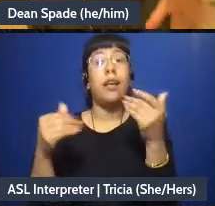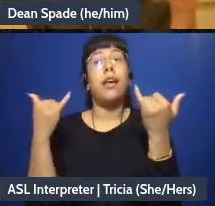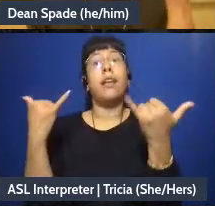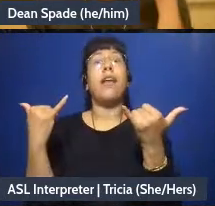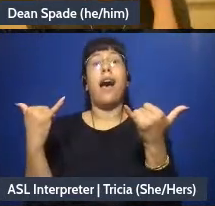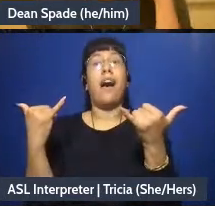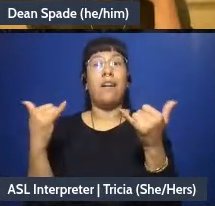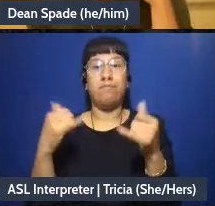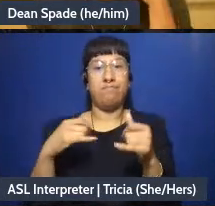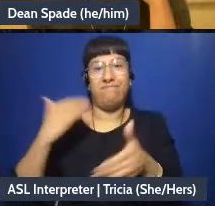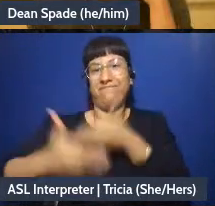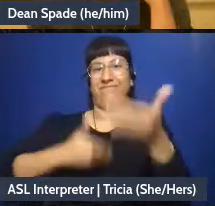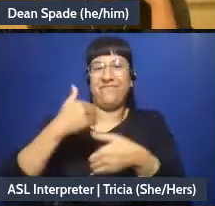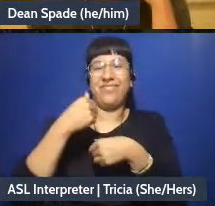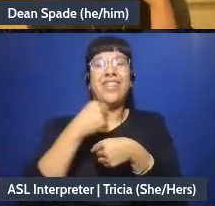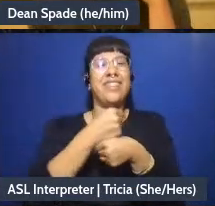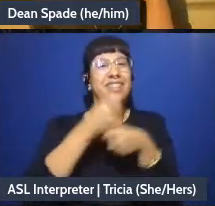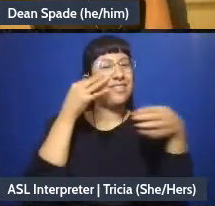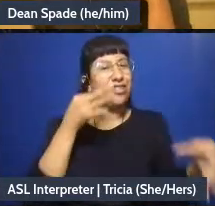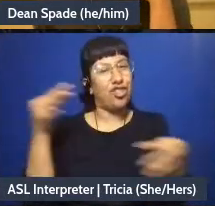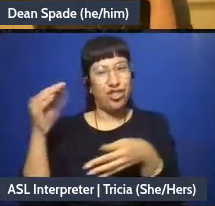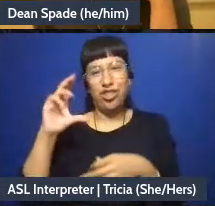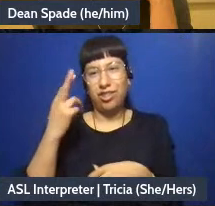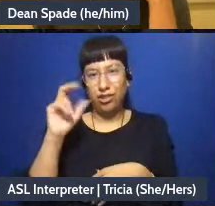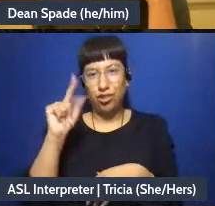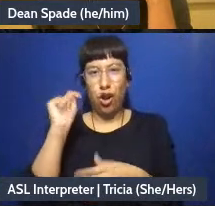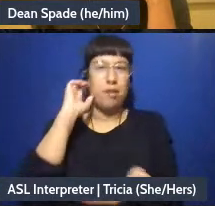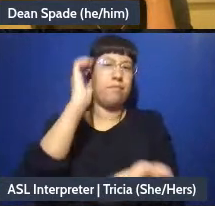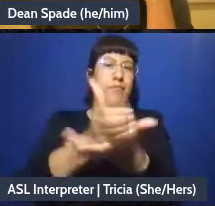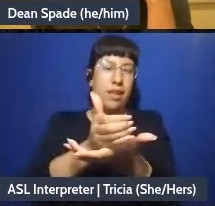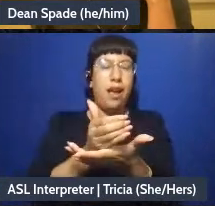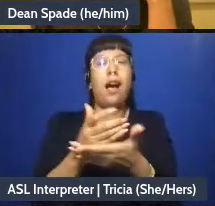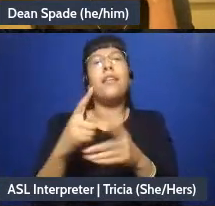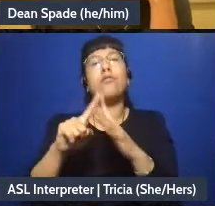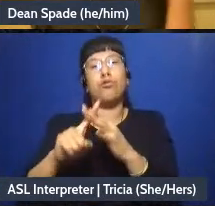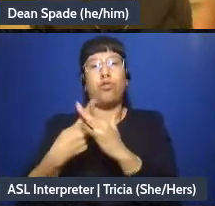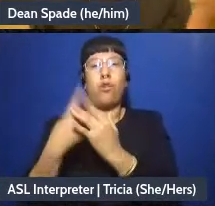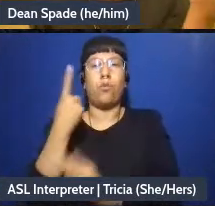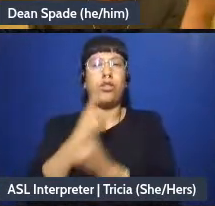us through the decision making chart piece and then we'll go into Q&A. This is my book,